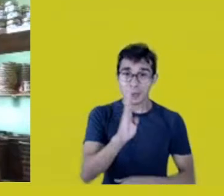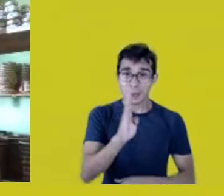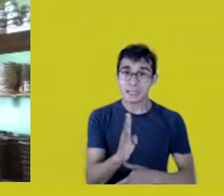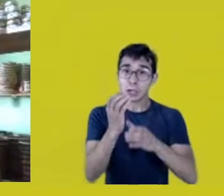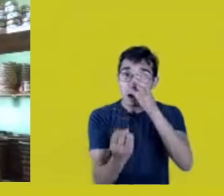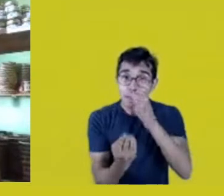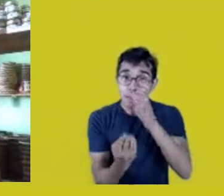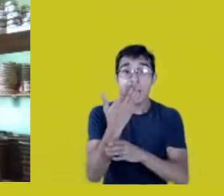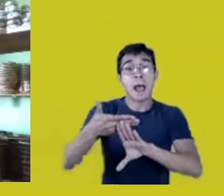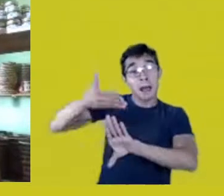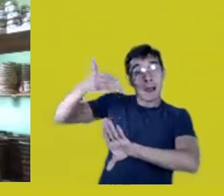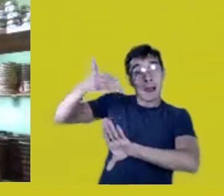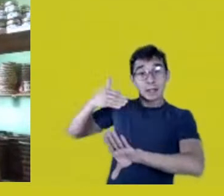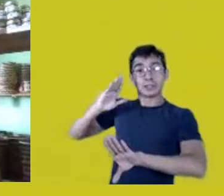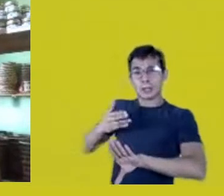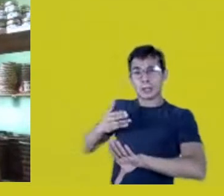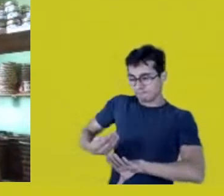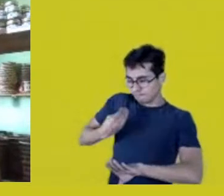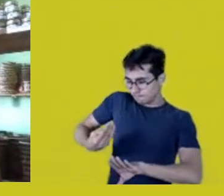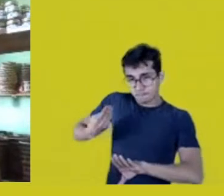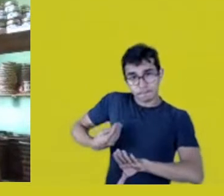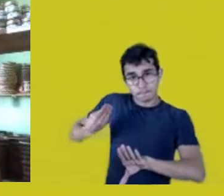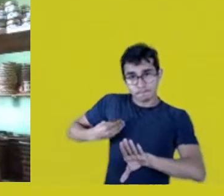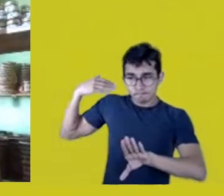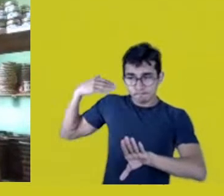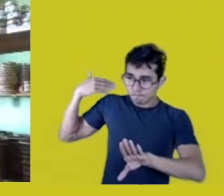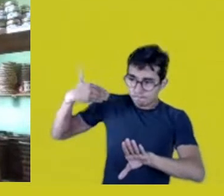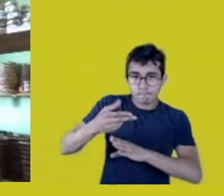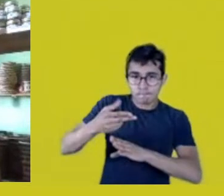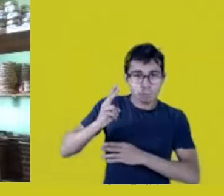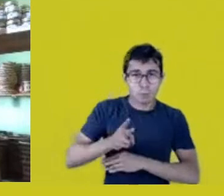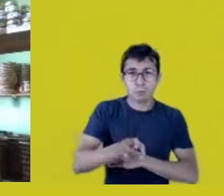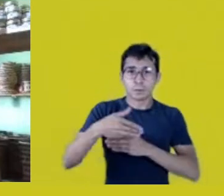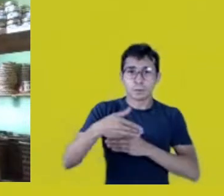And we’ll go on being, no matter how hard it is!